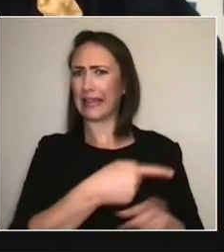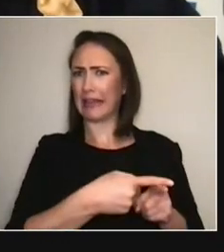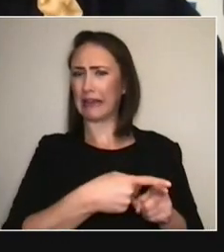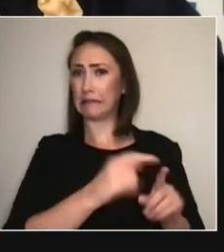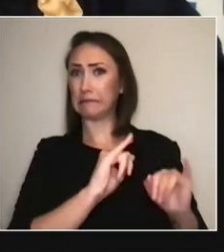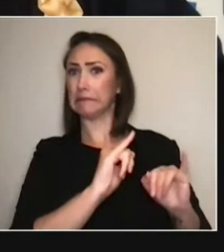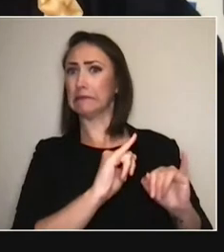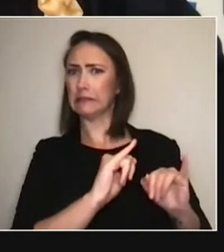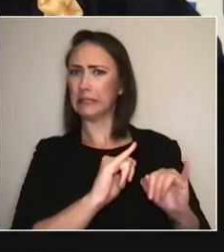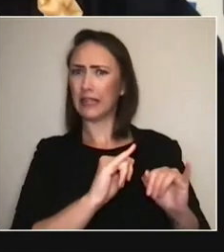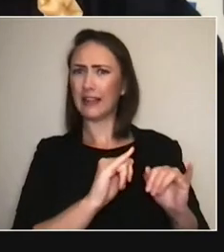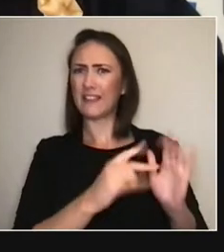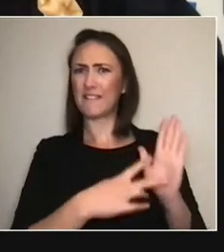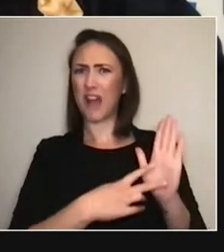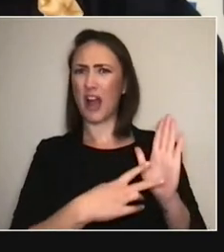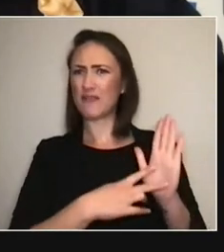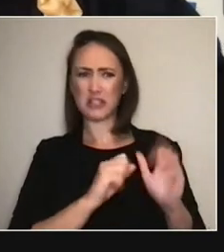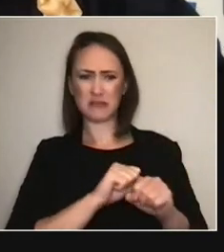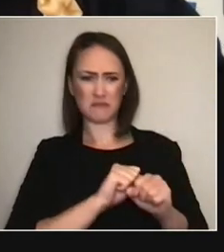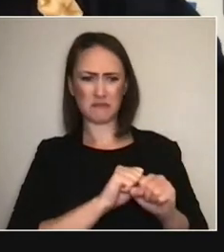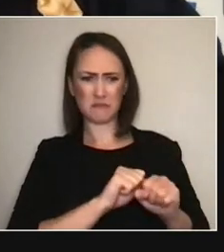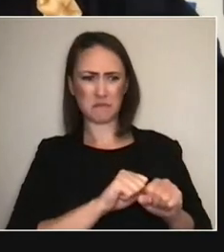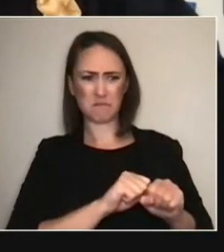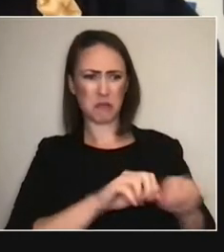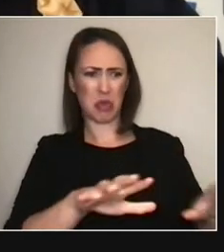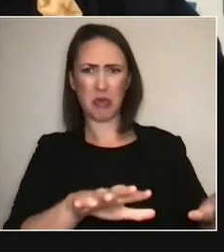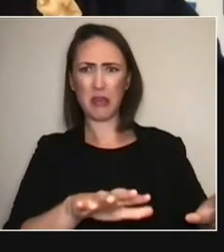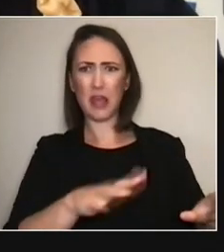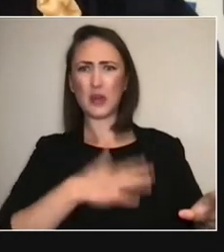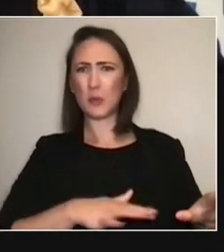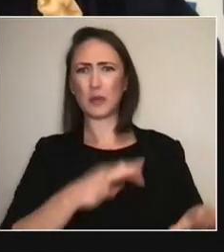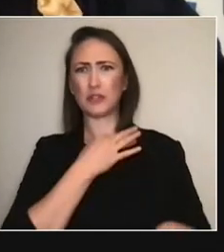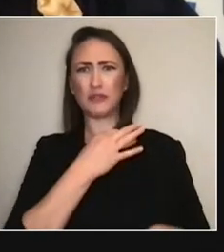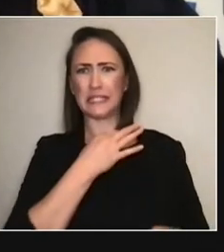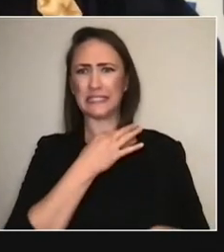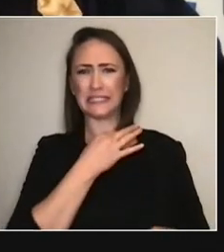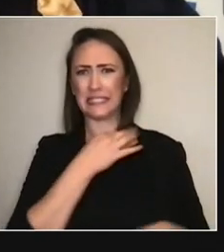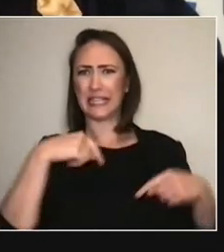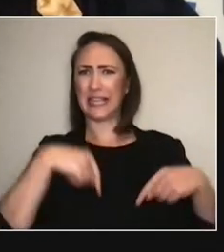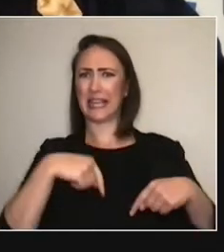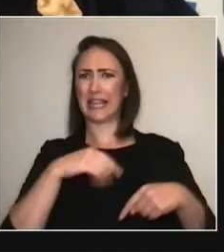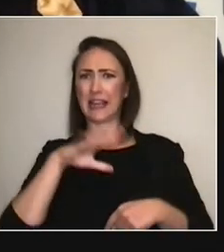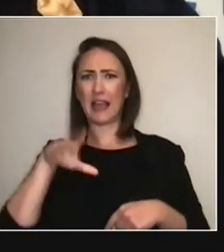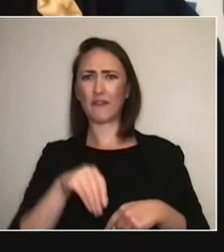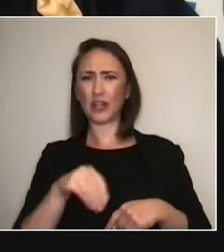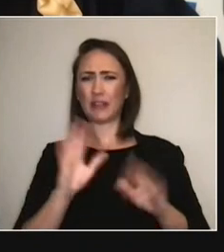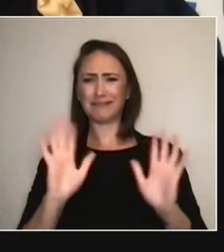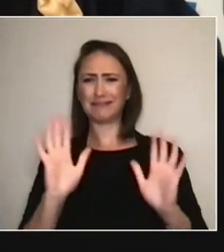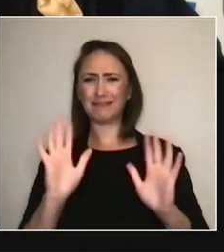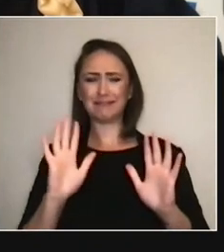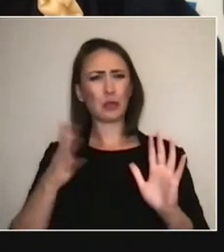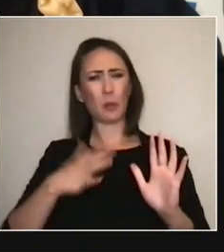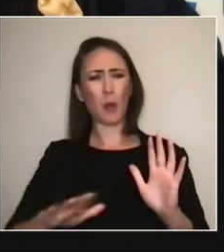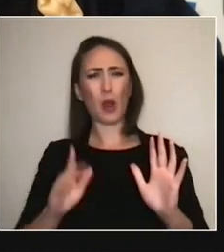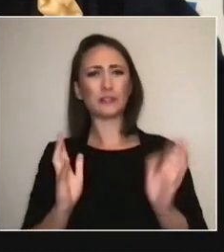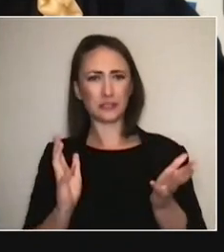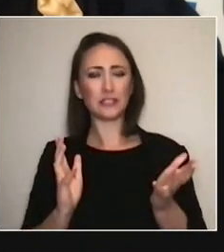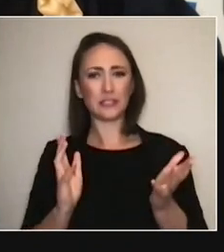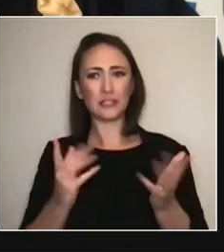'whatever it is back to Kenya. And we don't wanna risk it. 'We don't wanna risk it getting stuck.' And it was, like, we had been so much in the wind tunnel of getting